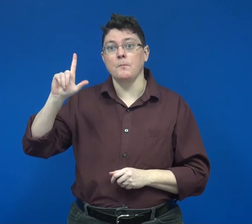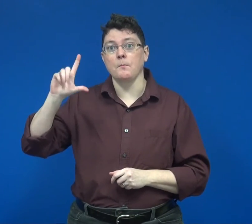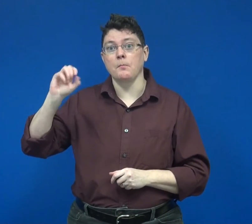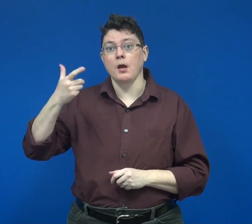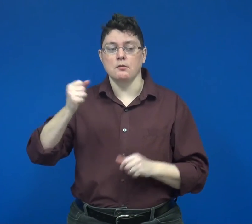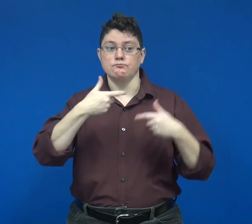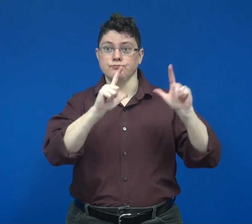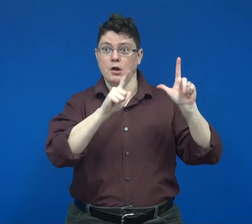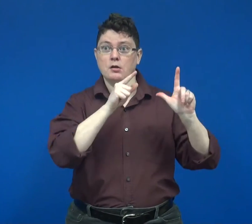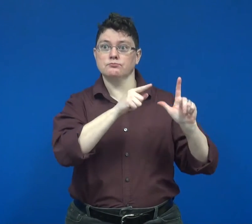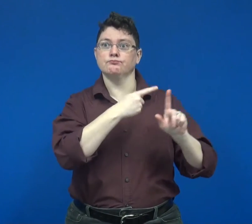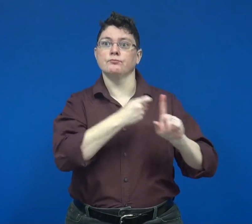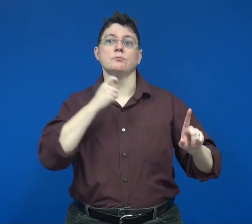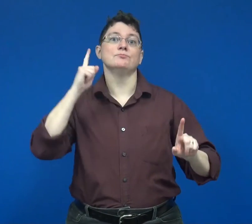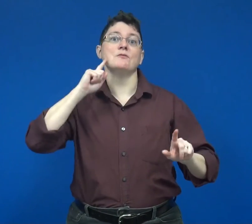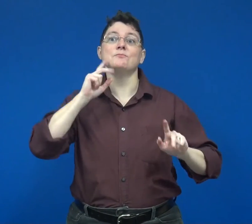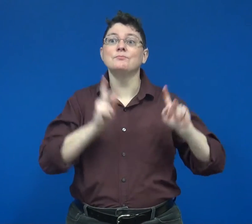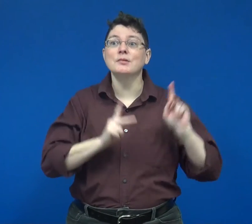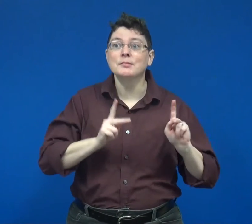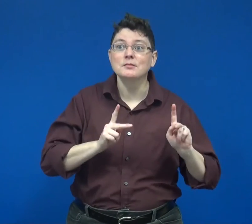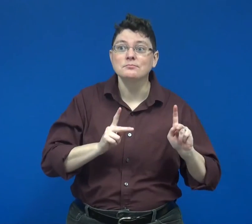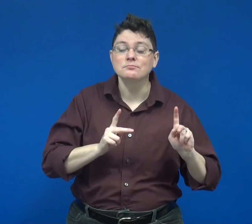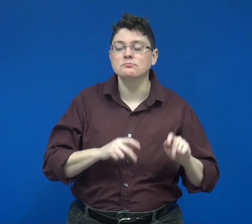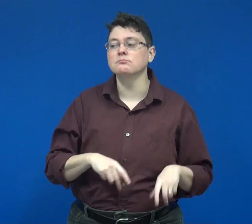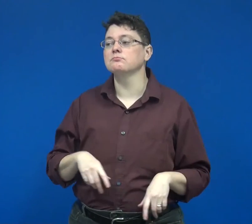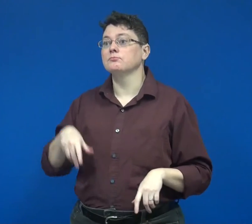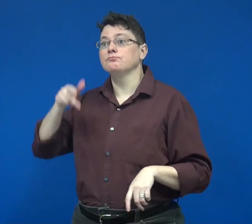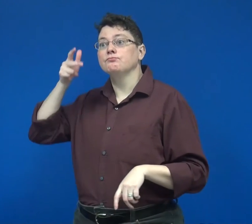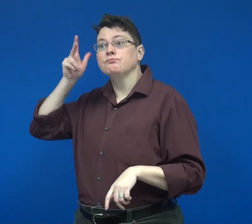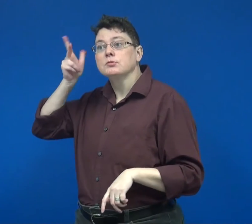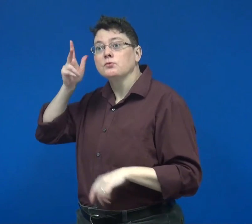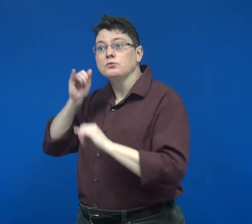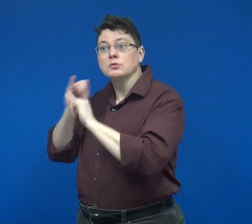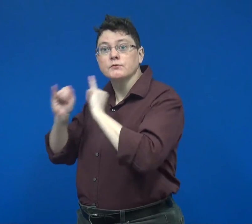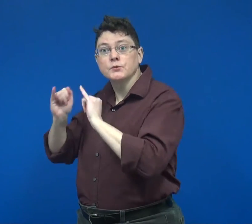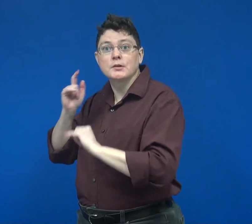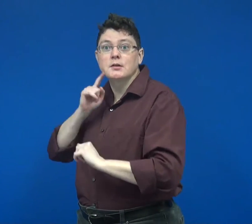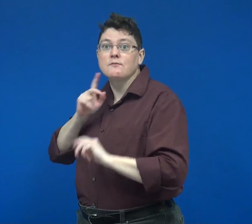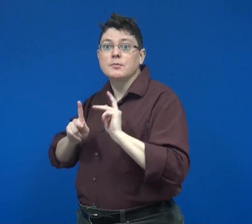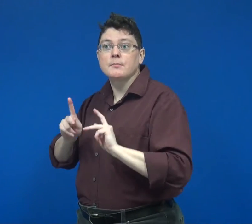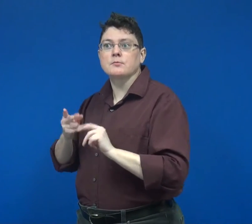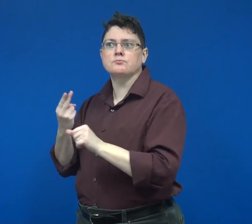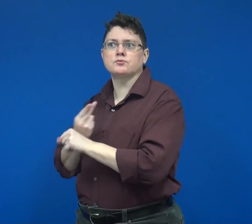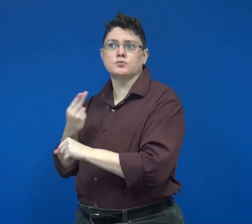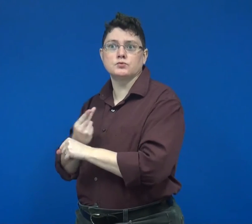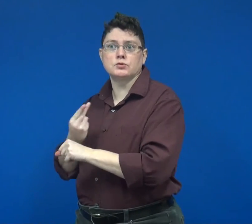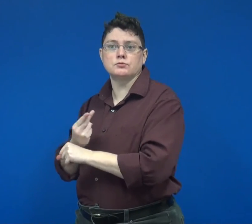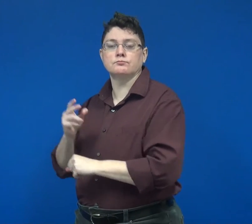created by Deaf people and video interviewing Deaf people